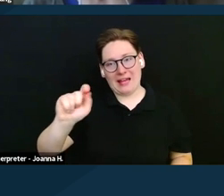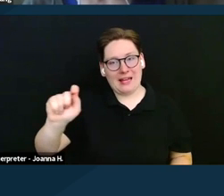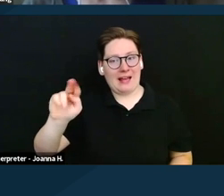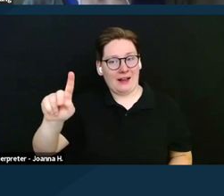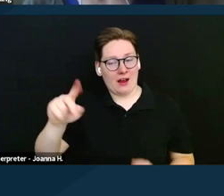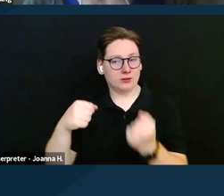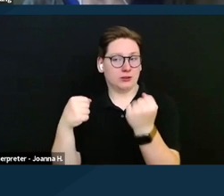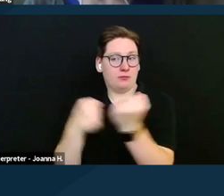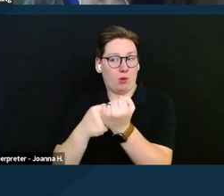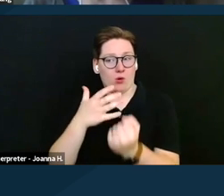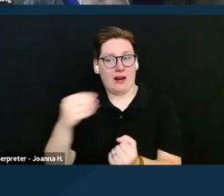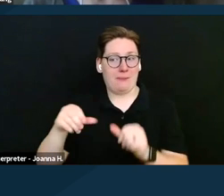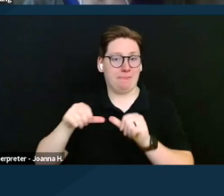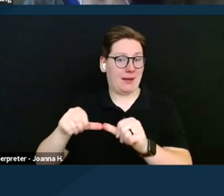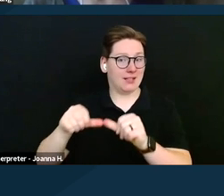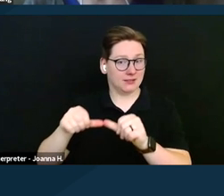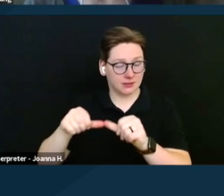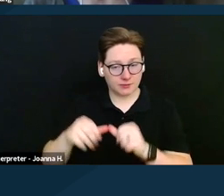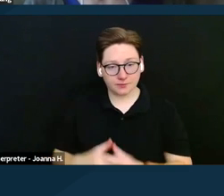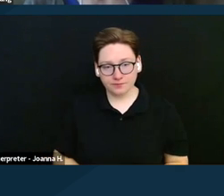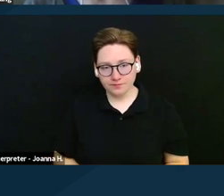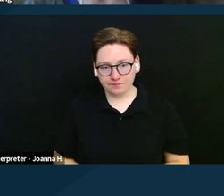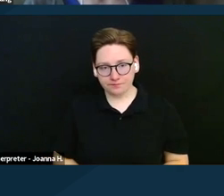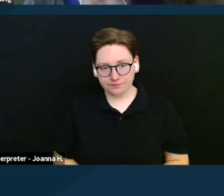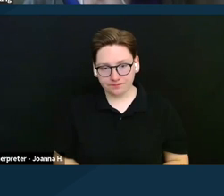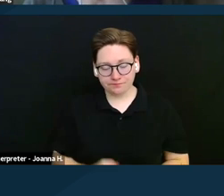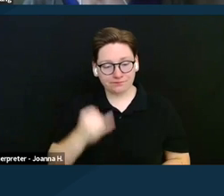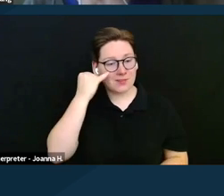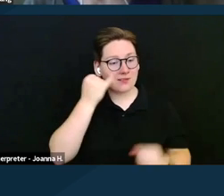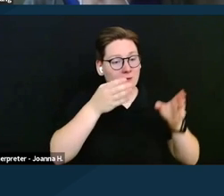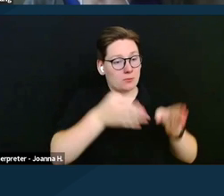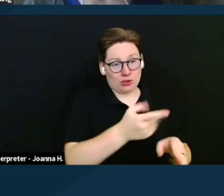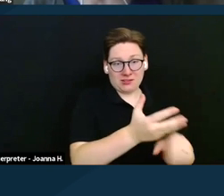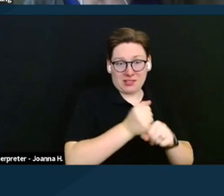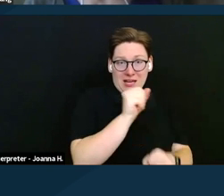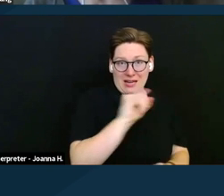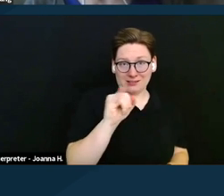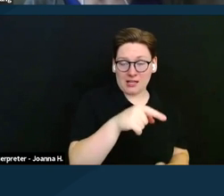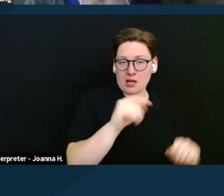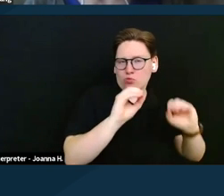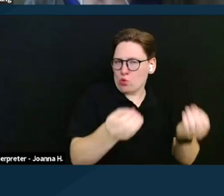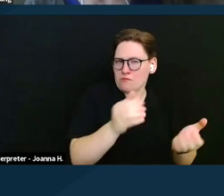So if an unmarried SSI beneficiary is living with somebody who's not on SSI,